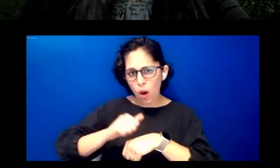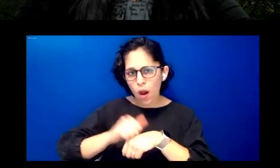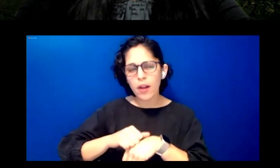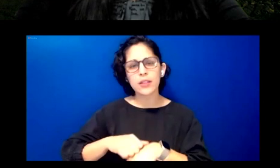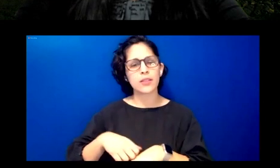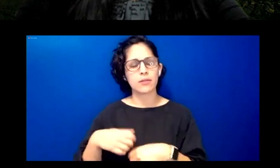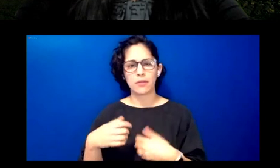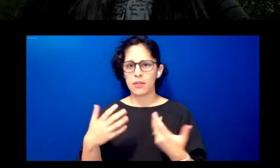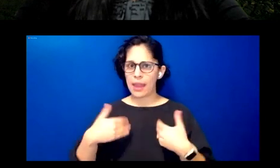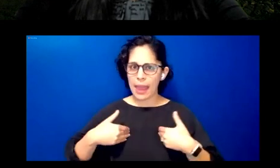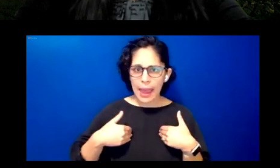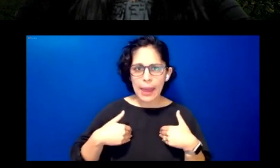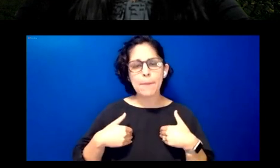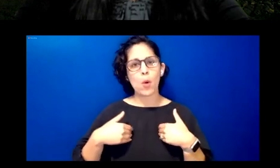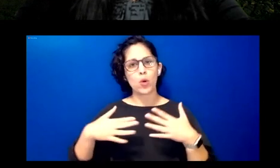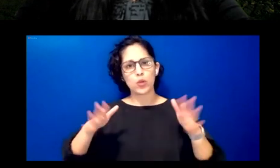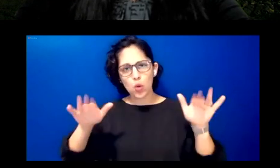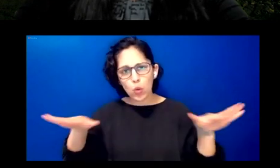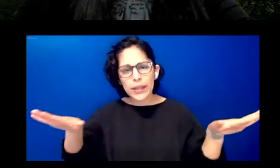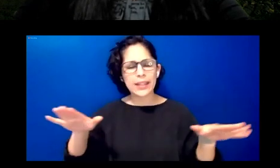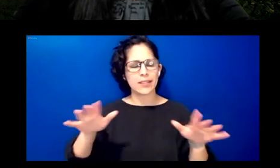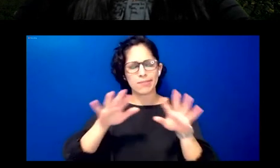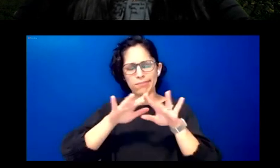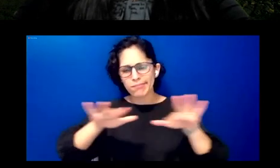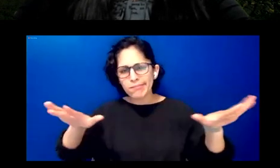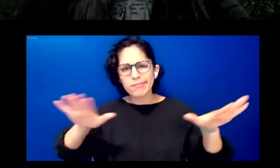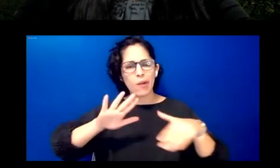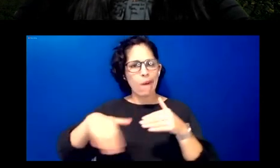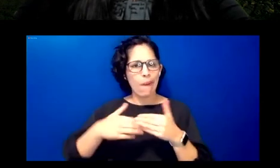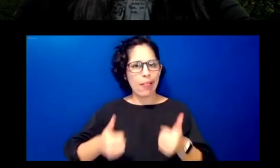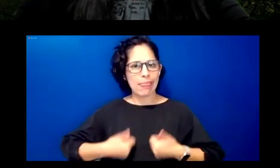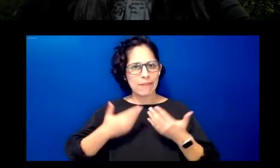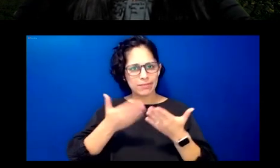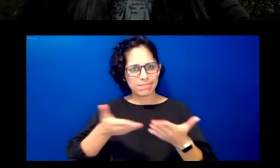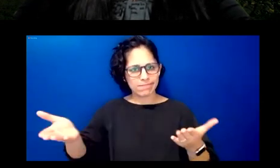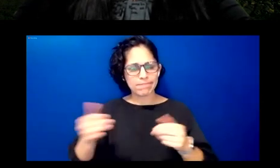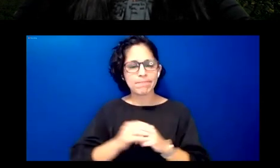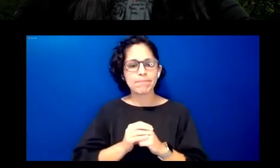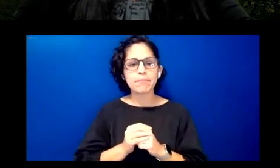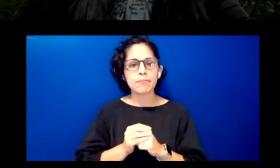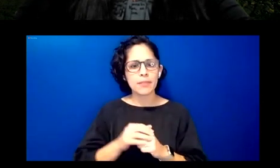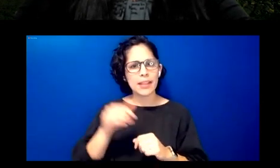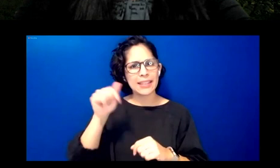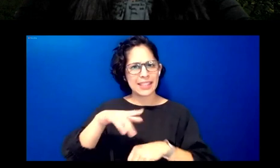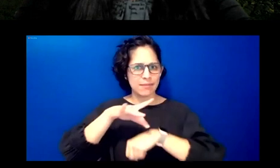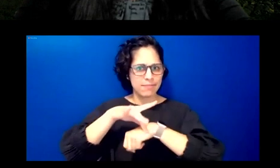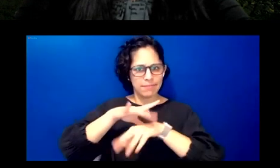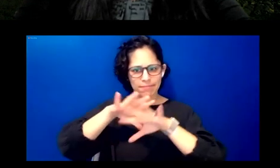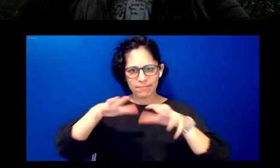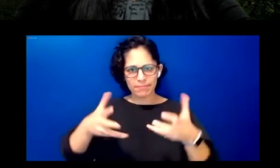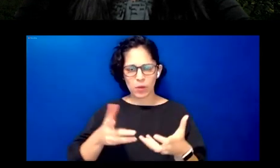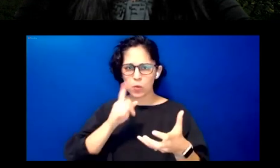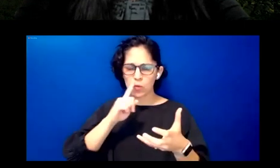the winged guild and so forth this concentric ecology represents our intimate connections